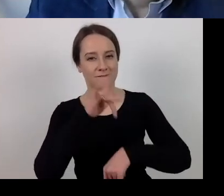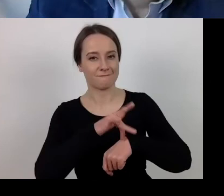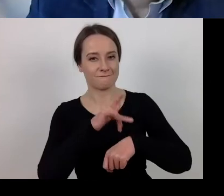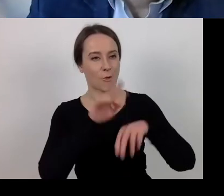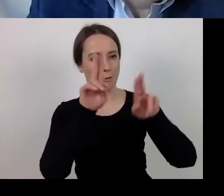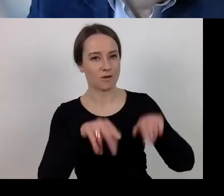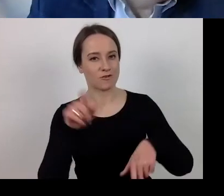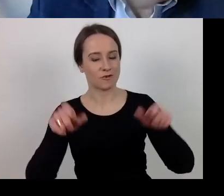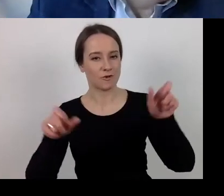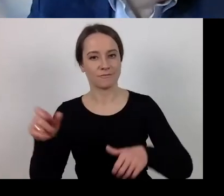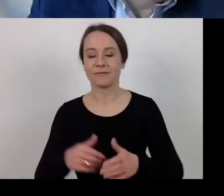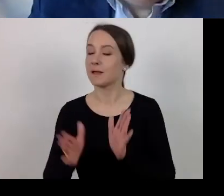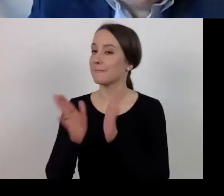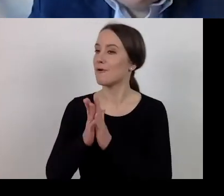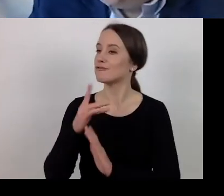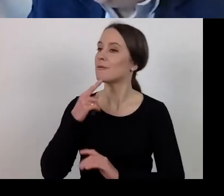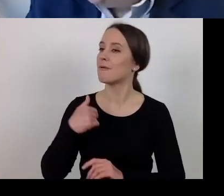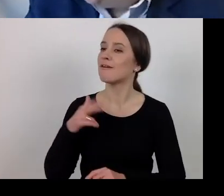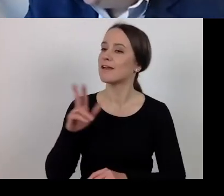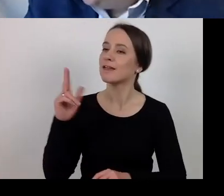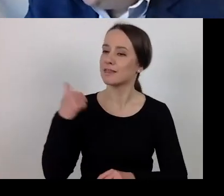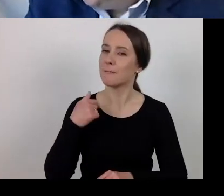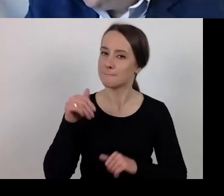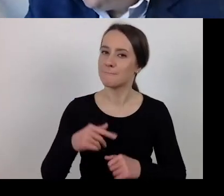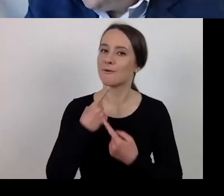Please let me know when I can start commenting on the results.